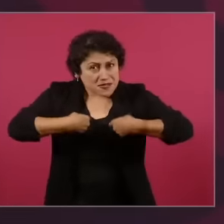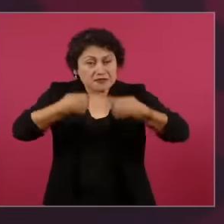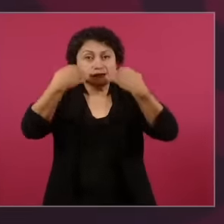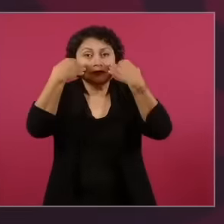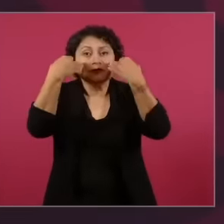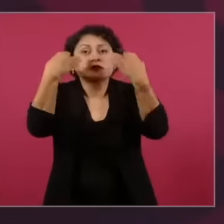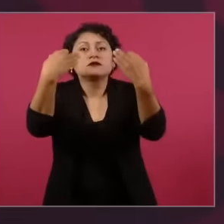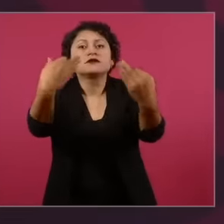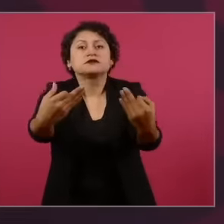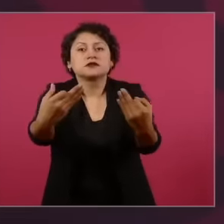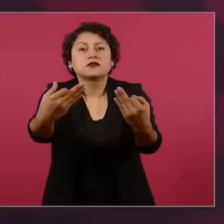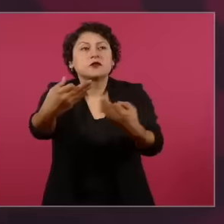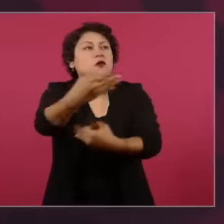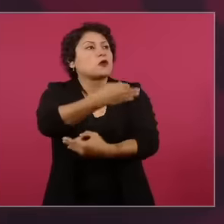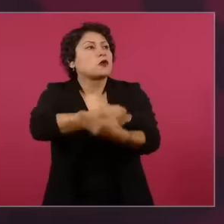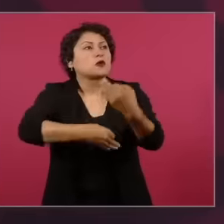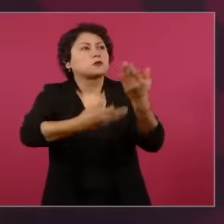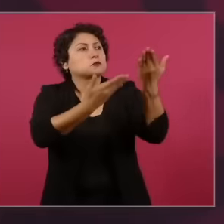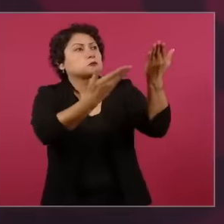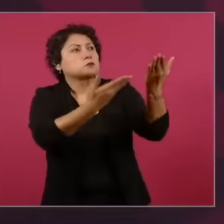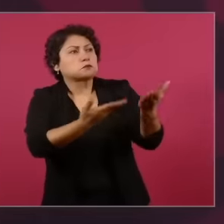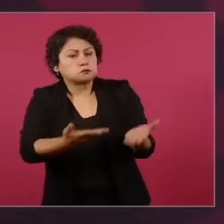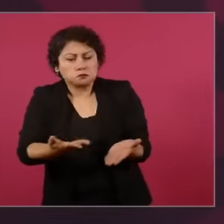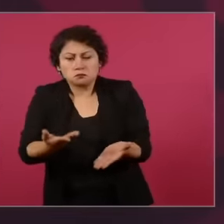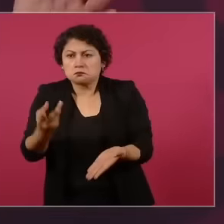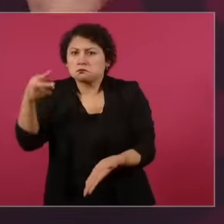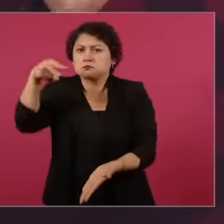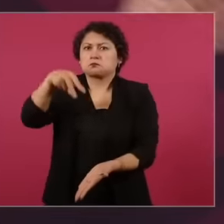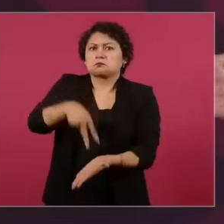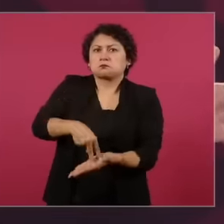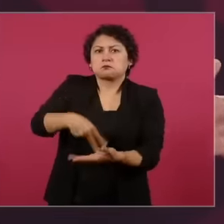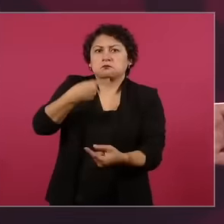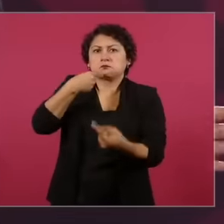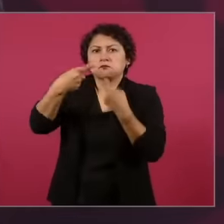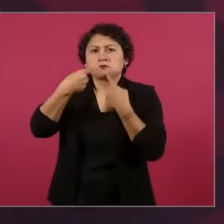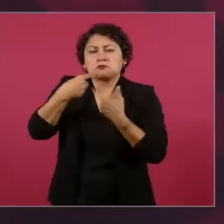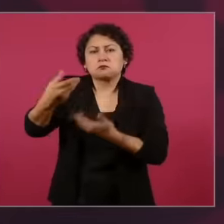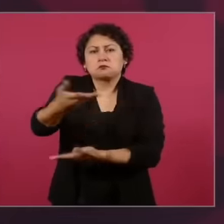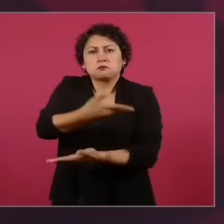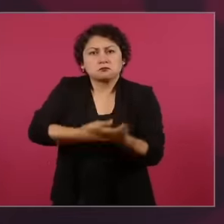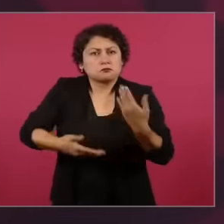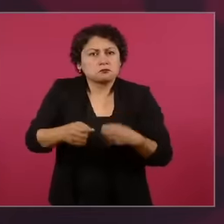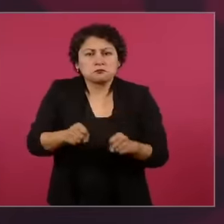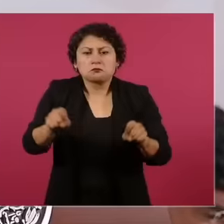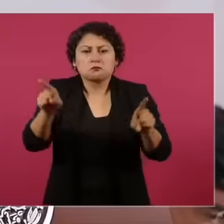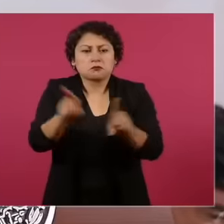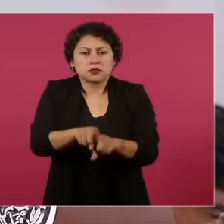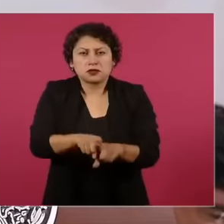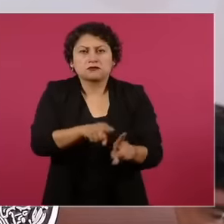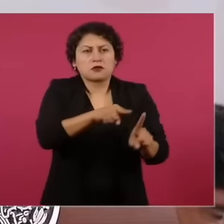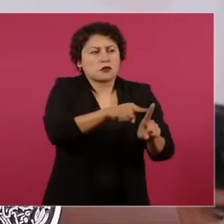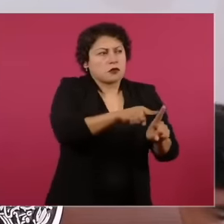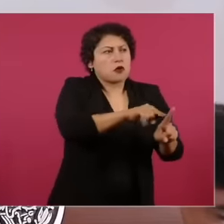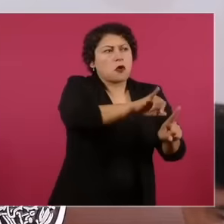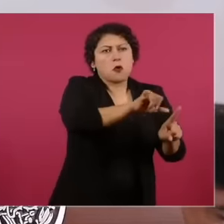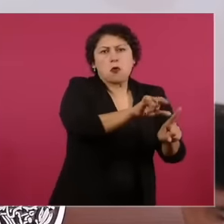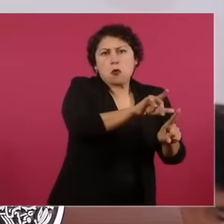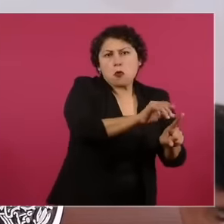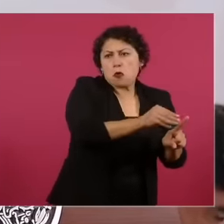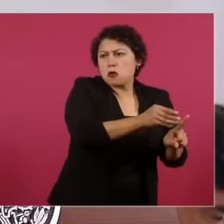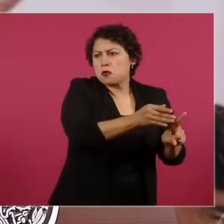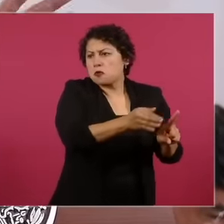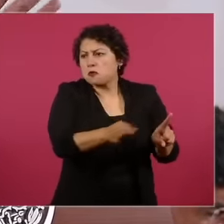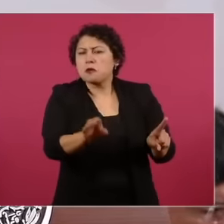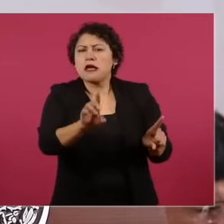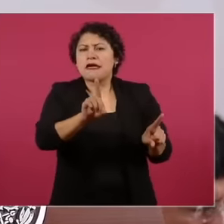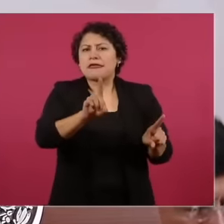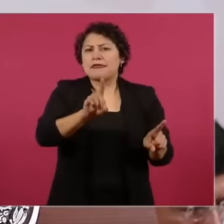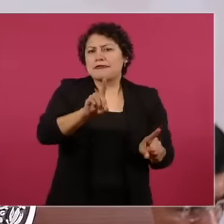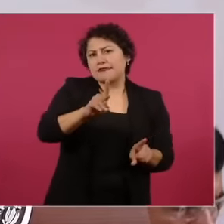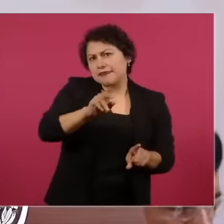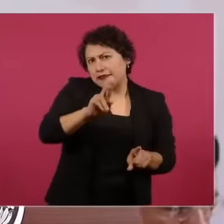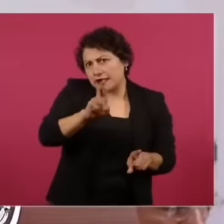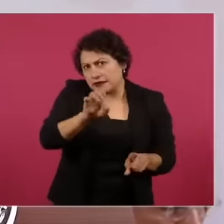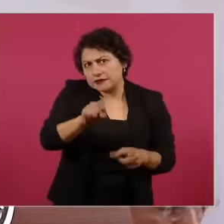their right of reply from July Astillero to Denise Dresser to one of the ferries